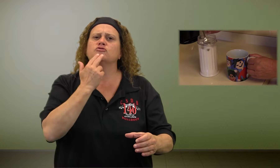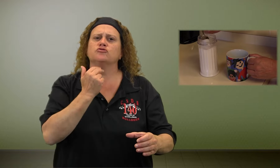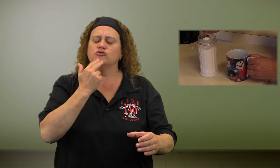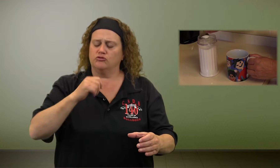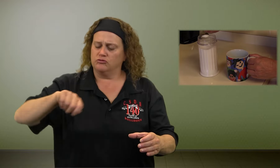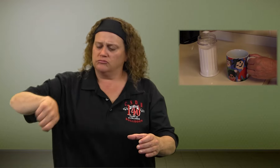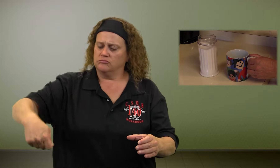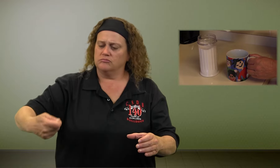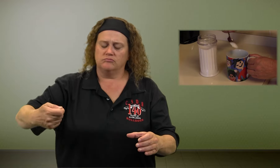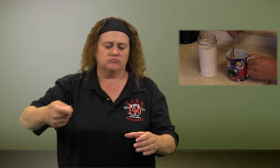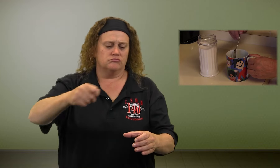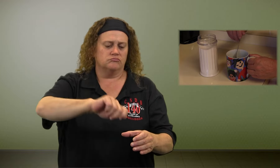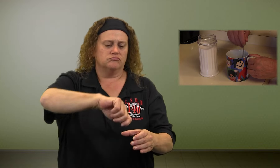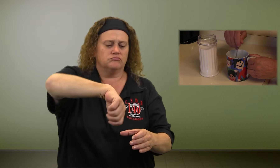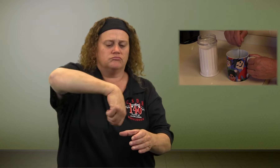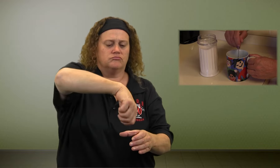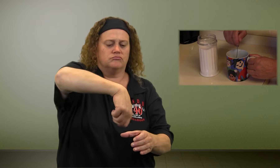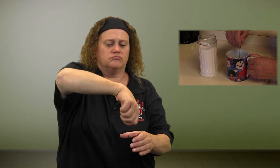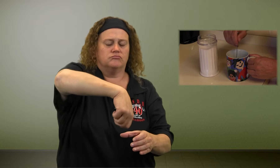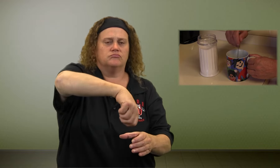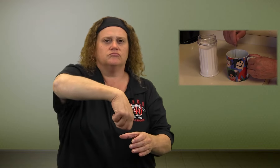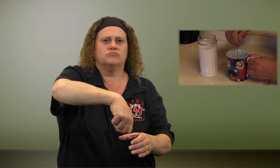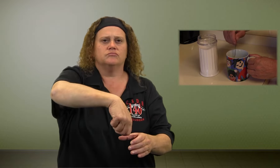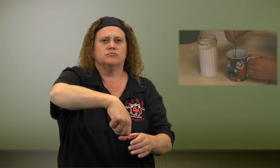Put the sugar in the mug.